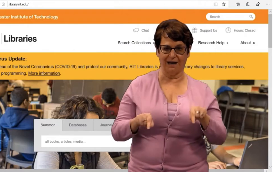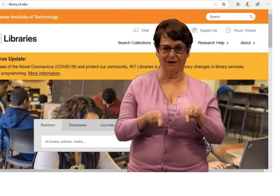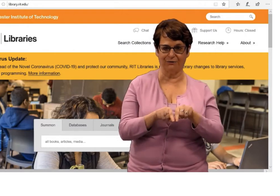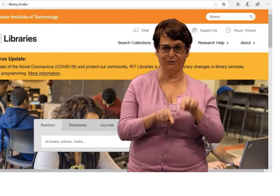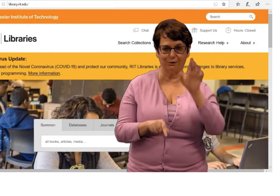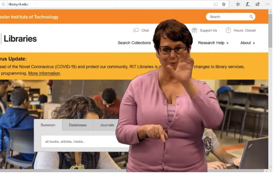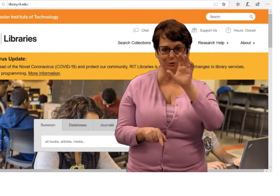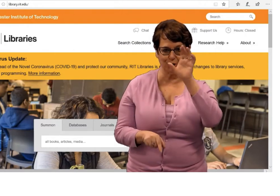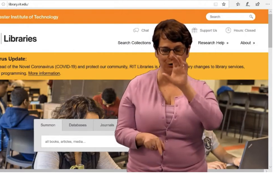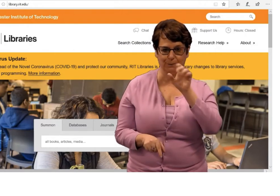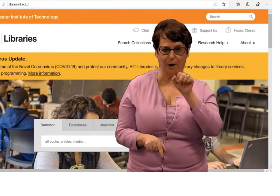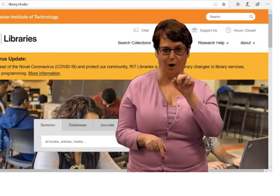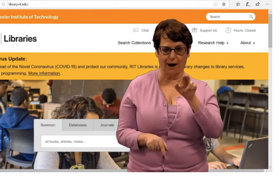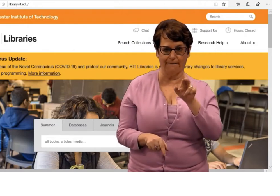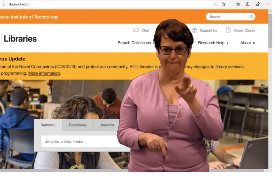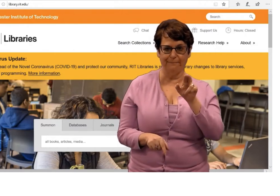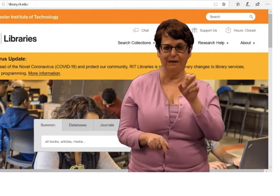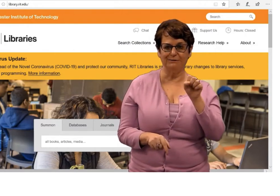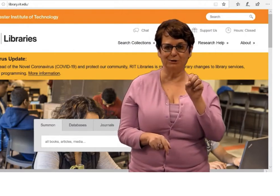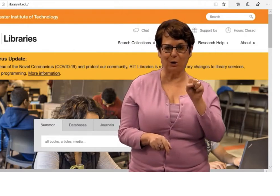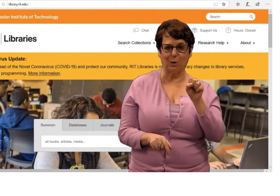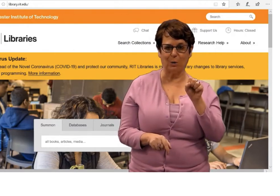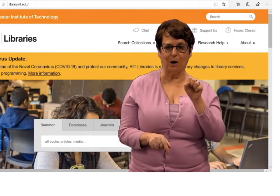You'll notice in the middle of the page there's a search bar.